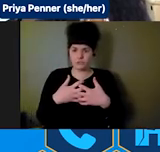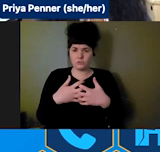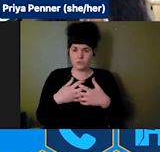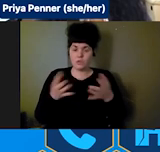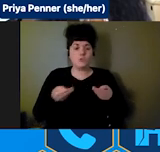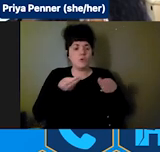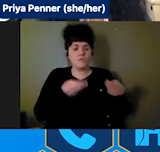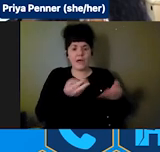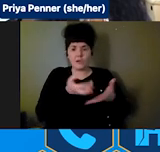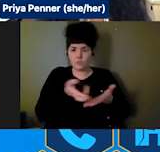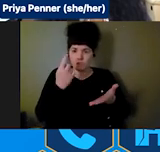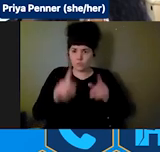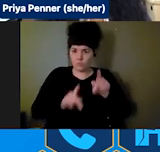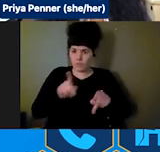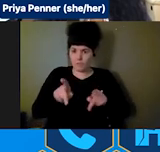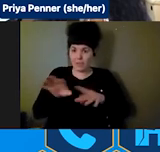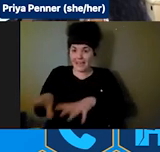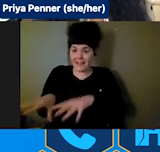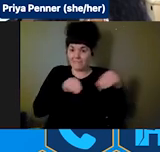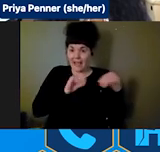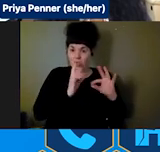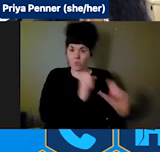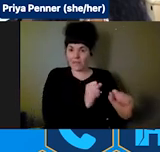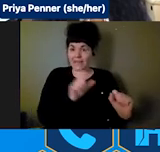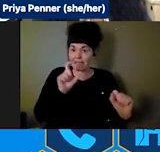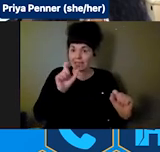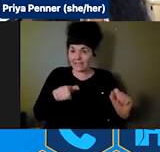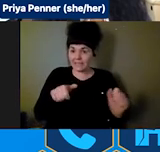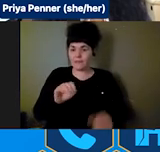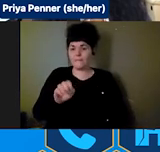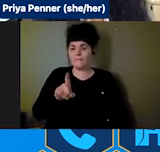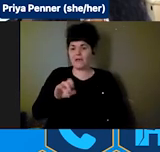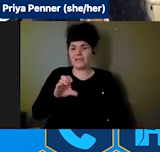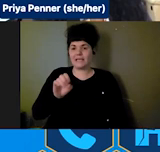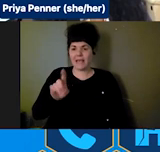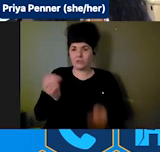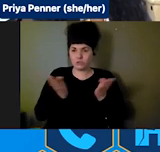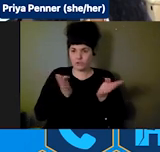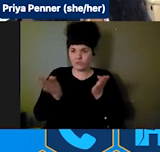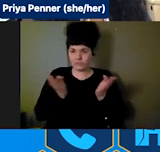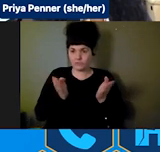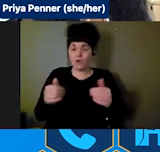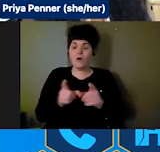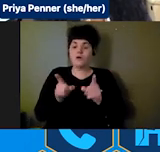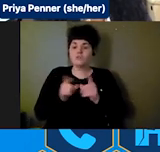evacuating needing medicaid services. It would provide assistance and support to develop